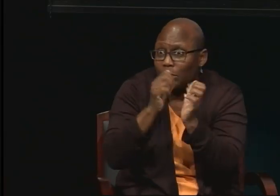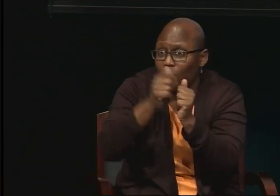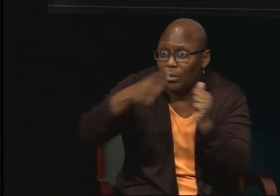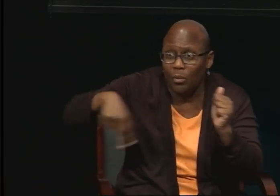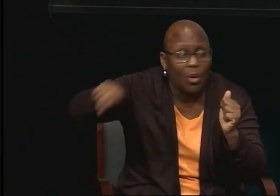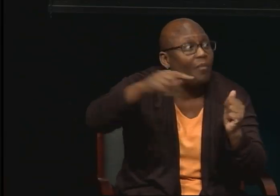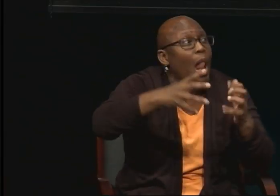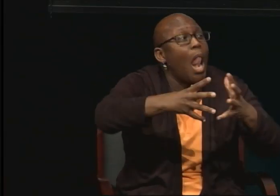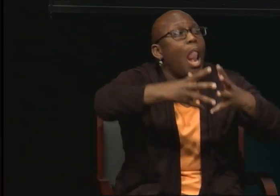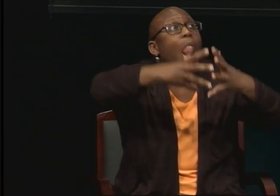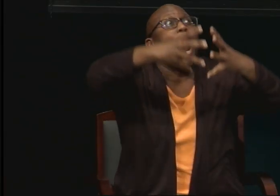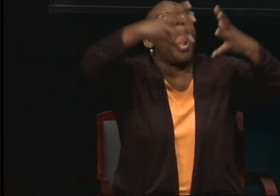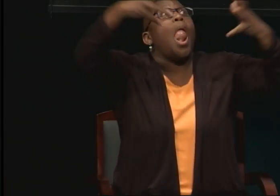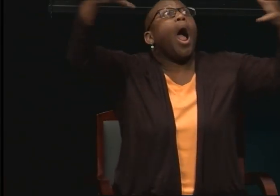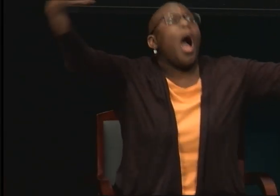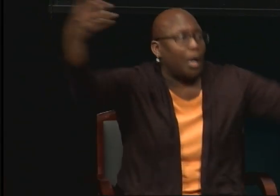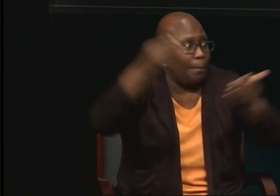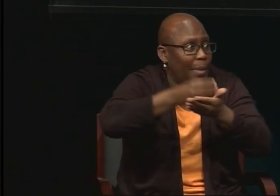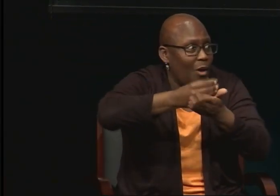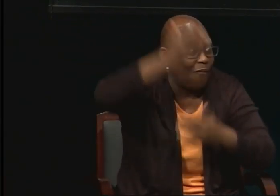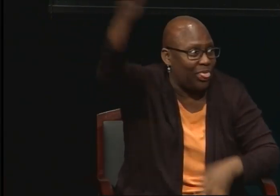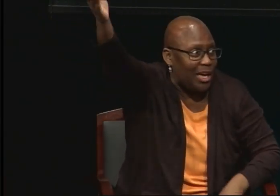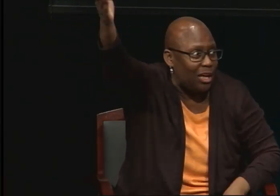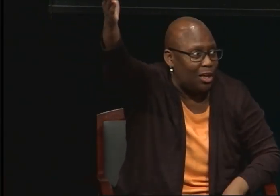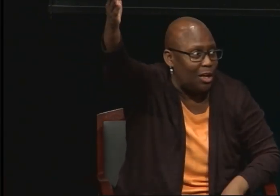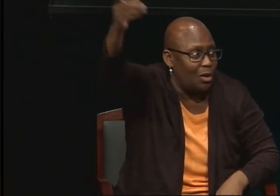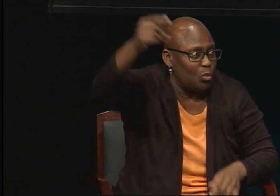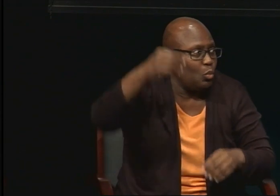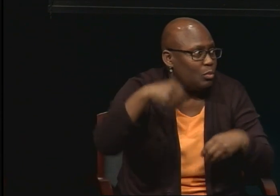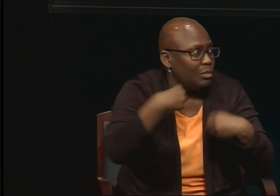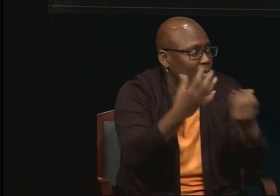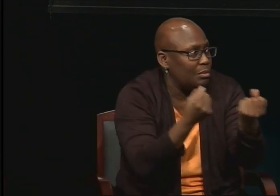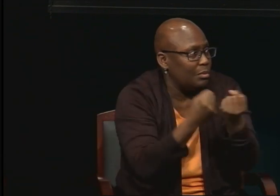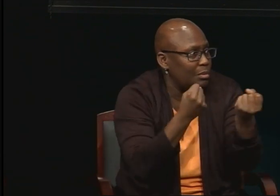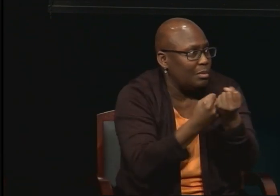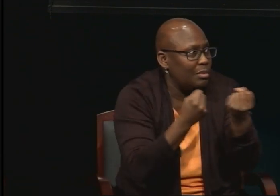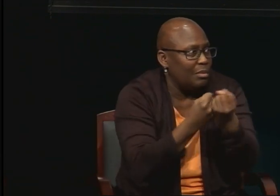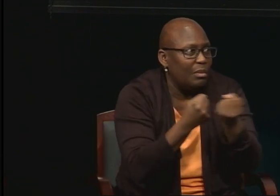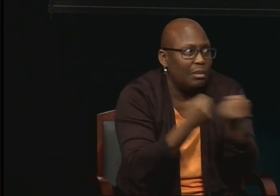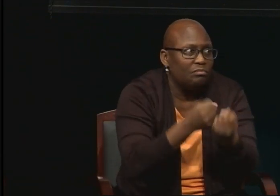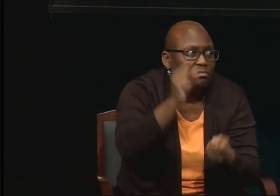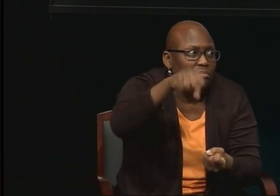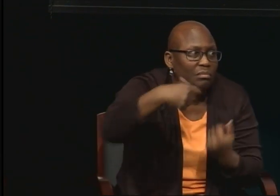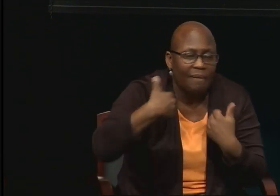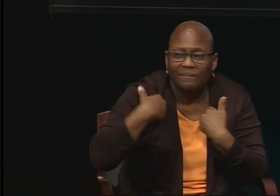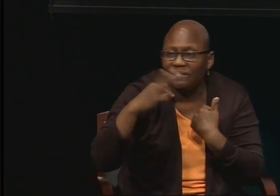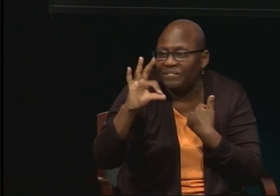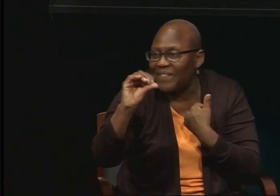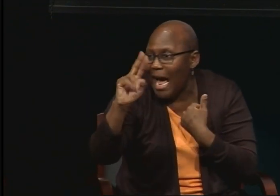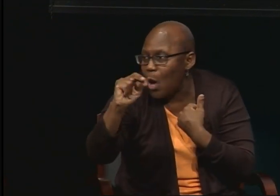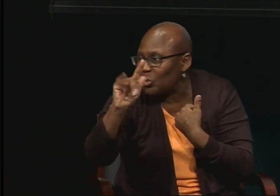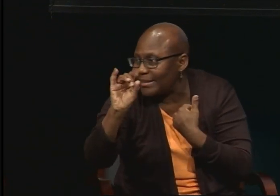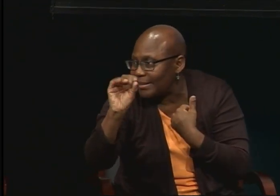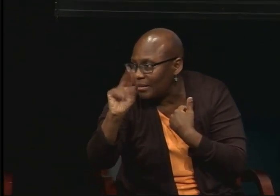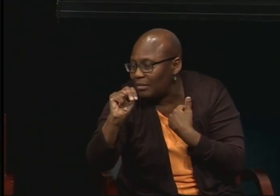There are foundations that provide scholarships and grants. So if you take the time to look, which is the effort